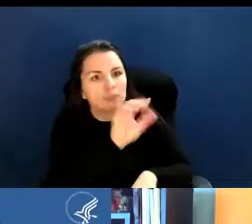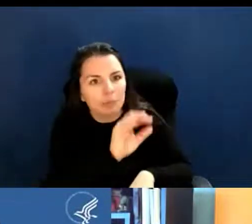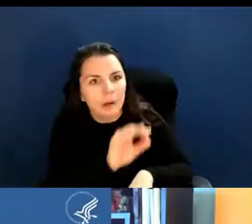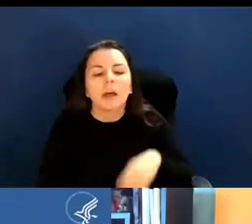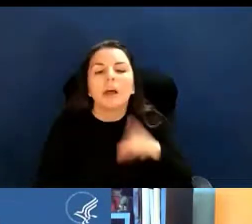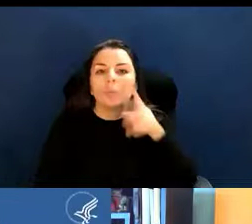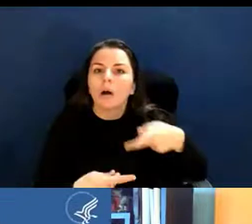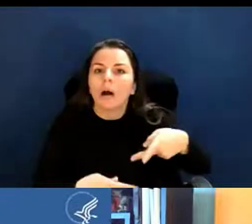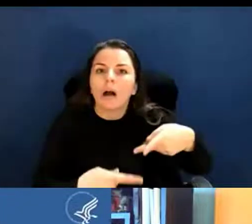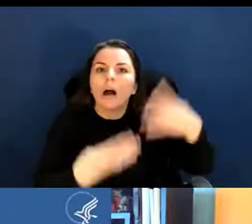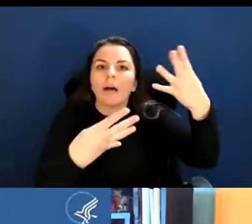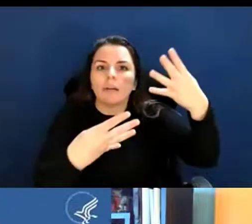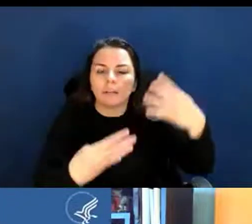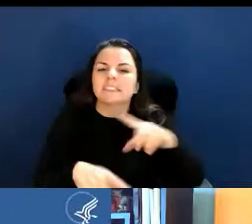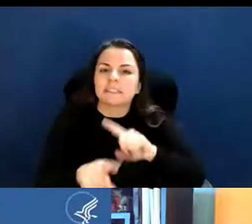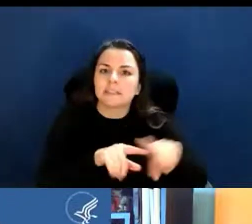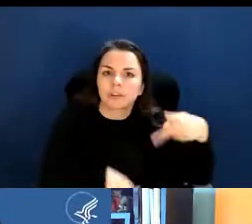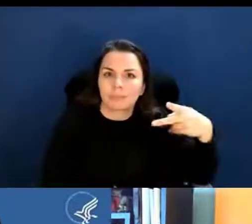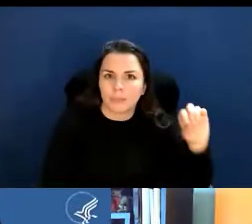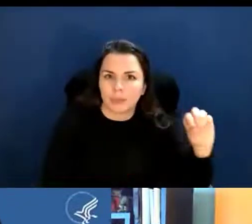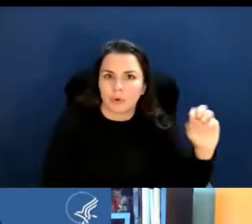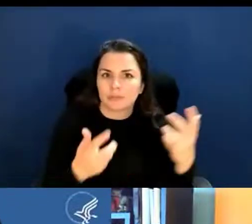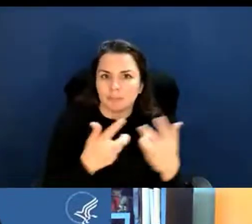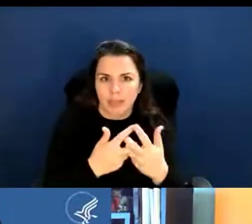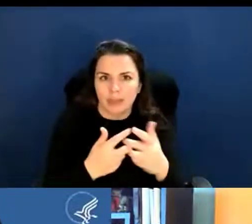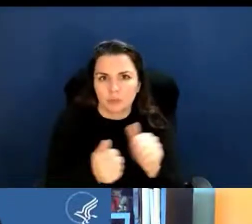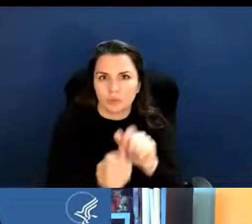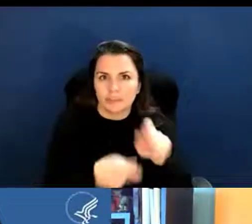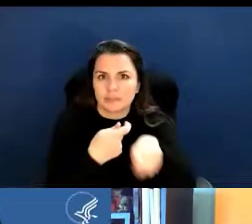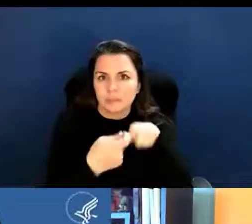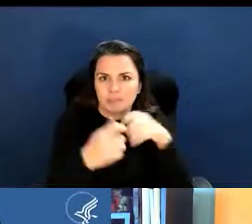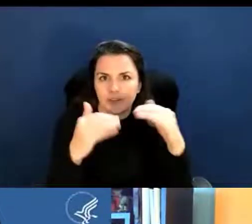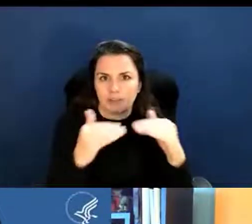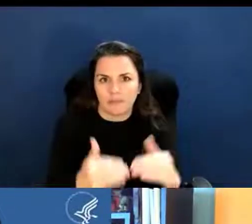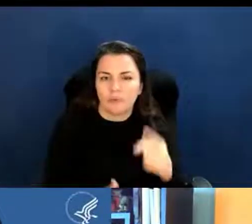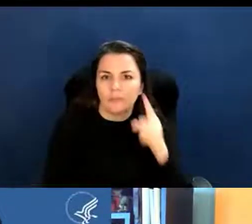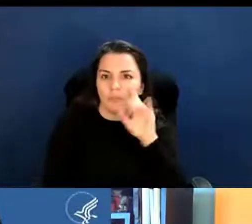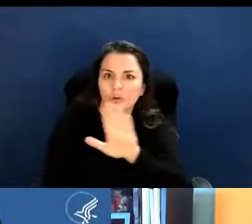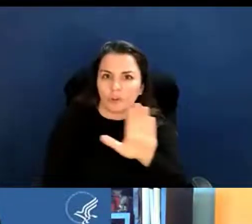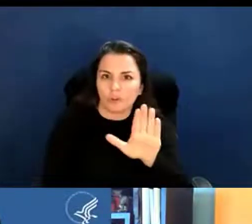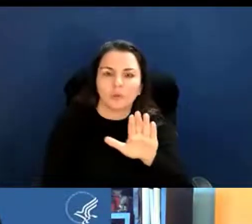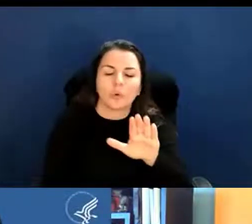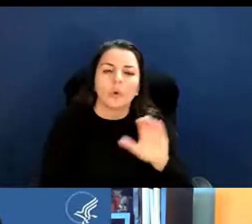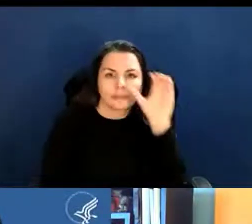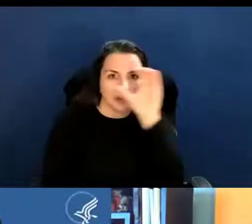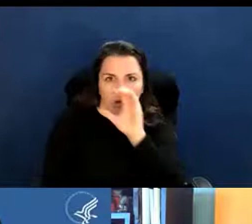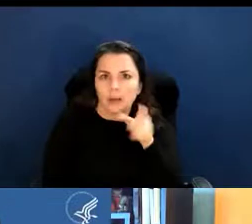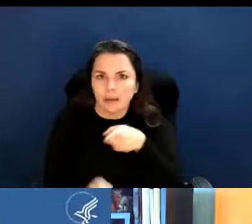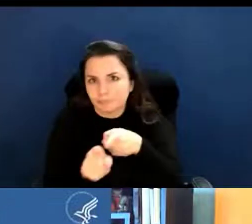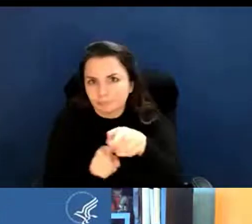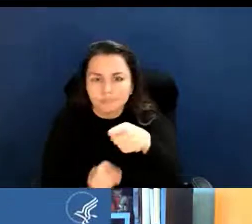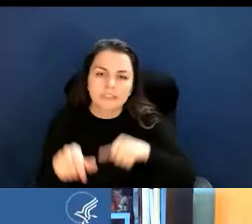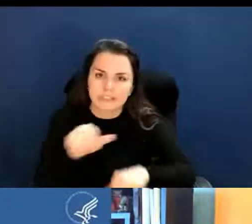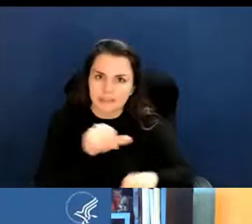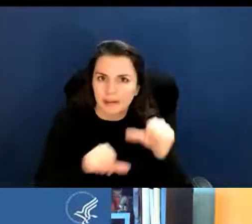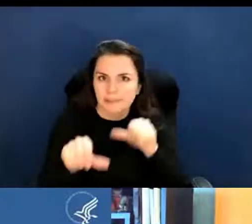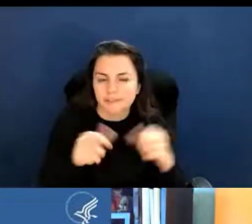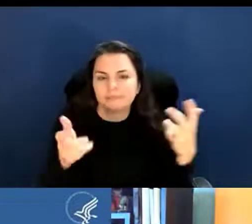that are matched at some level to the area of science. So you can find a PO that way.